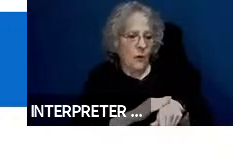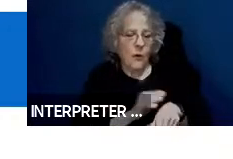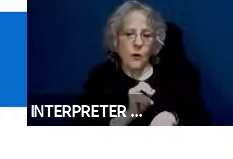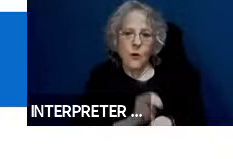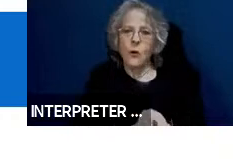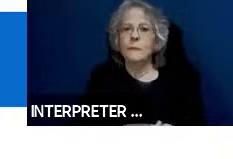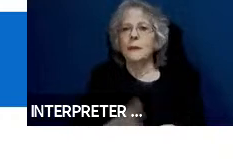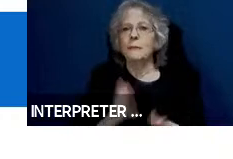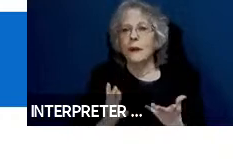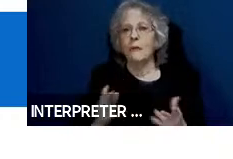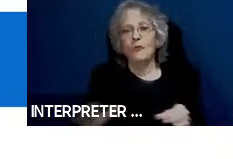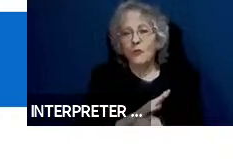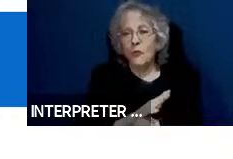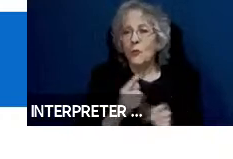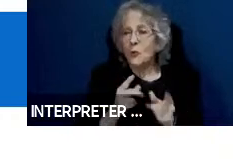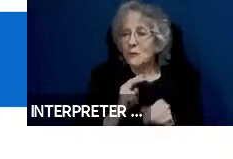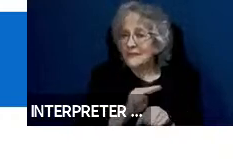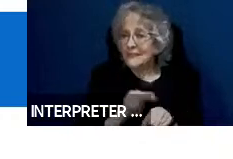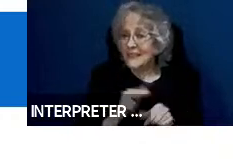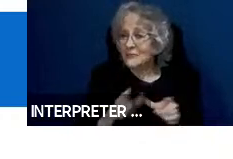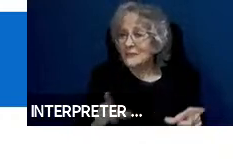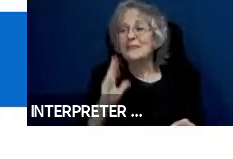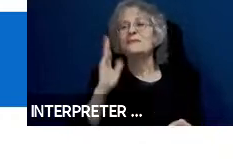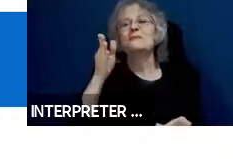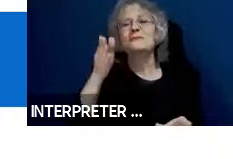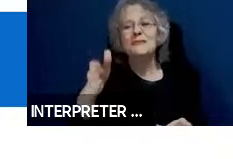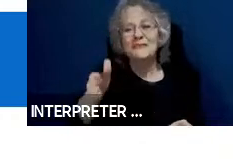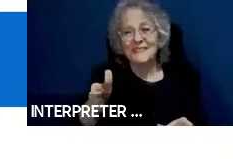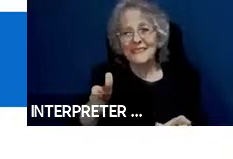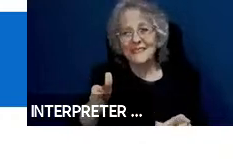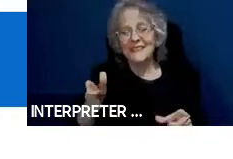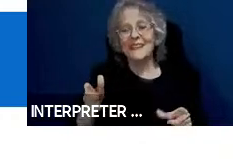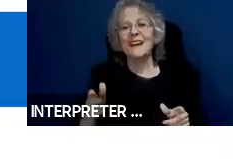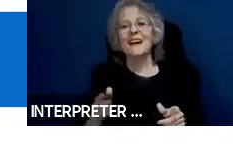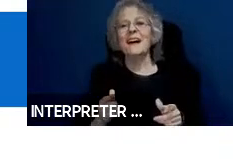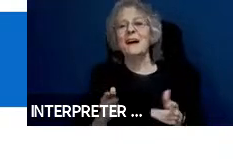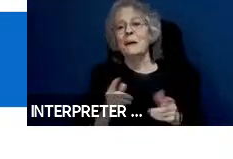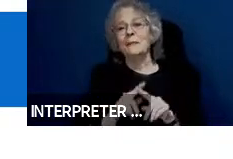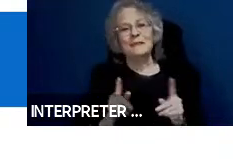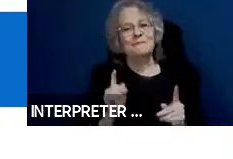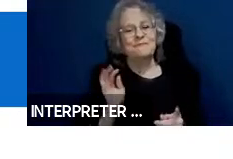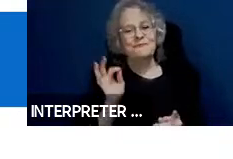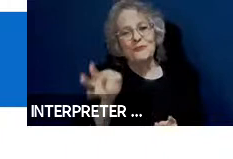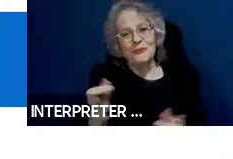but we have a while before we get there. There may be a feature somehow a feature for the driver.